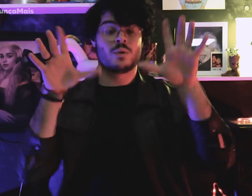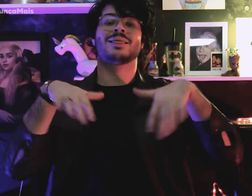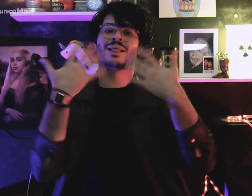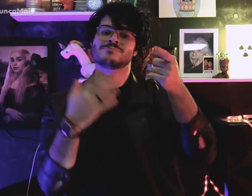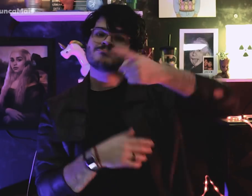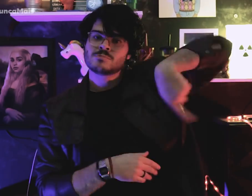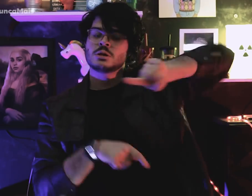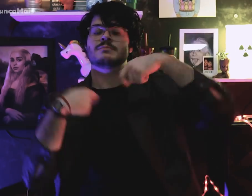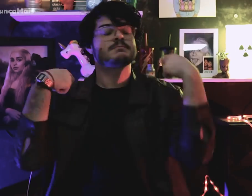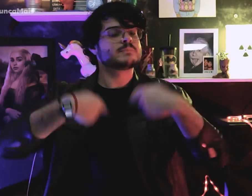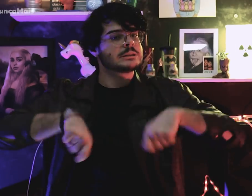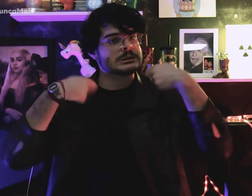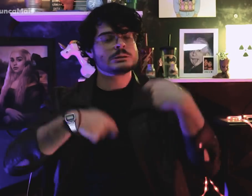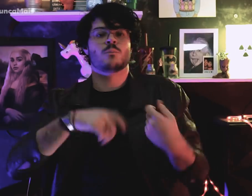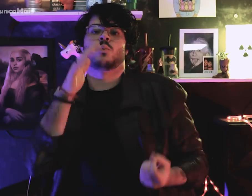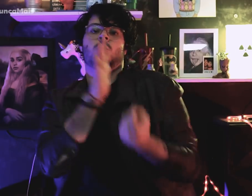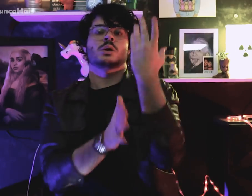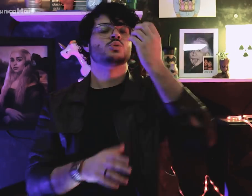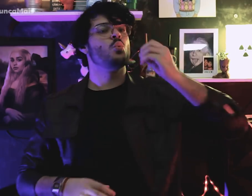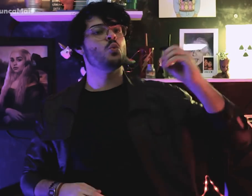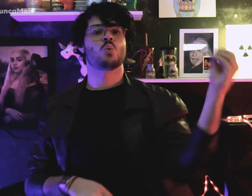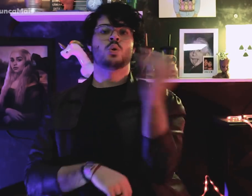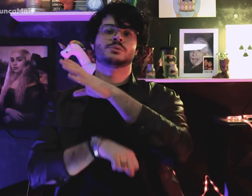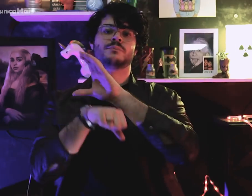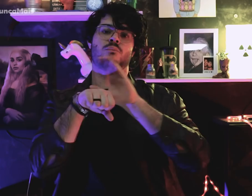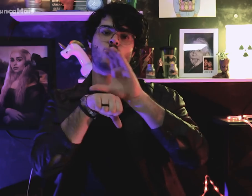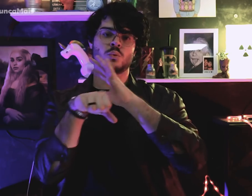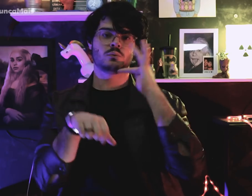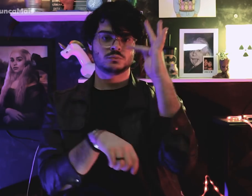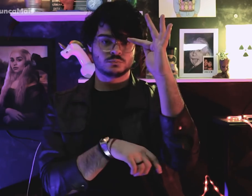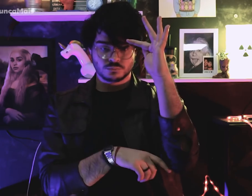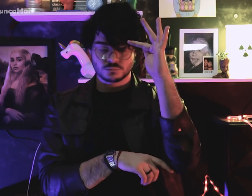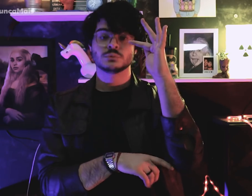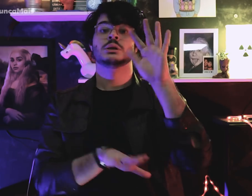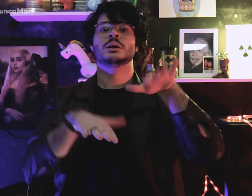Foi necessária a construção de uma nova Constituição Federal